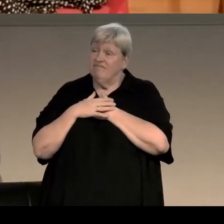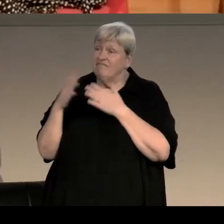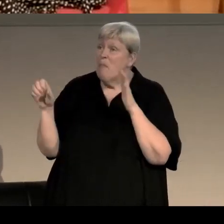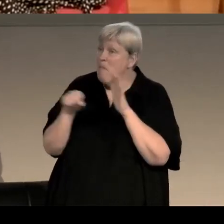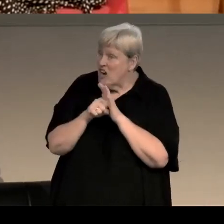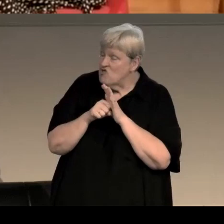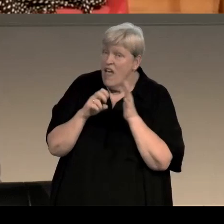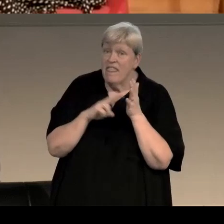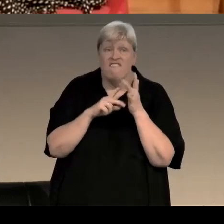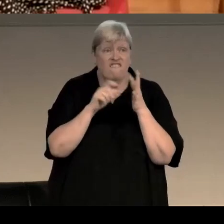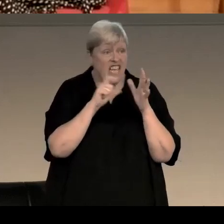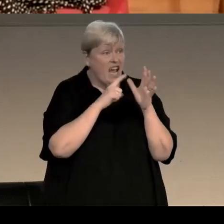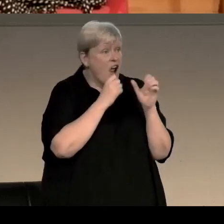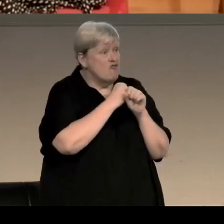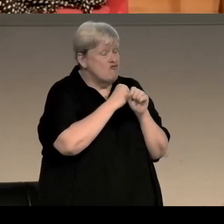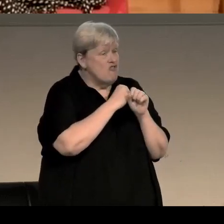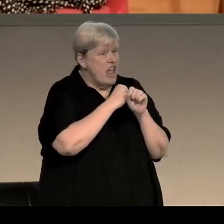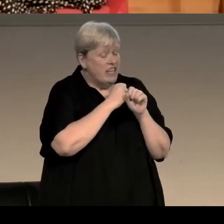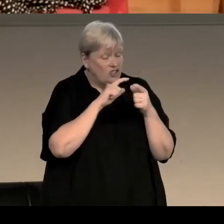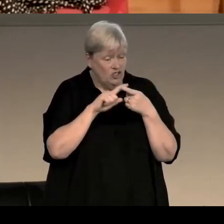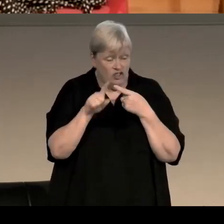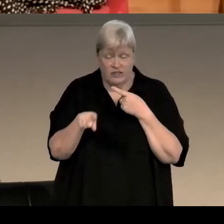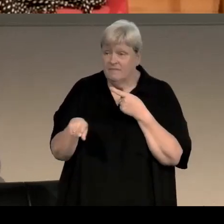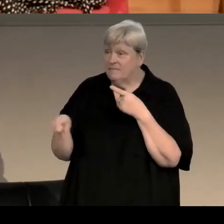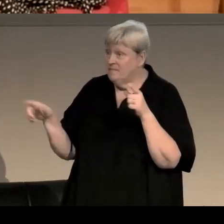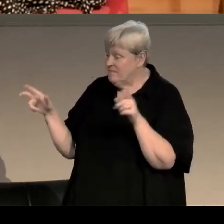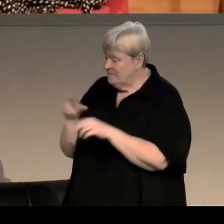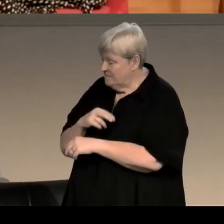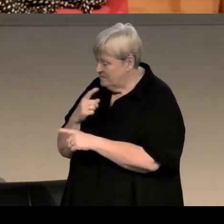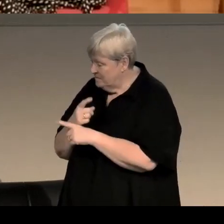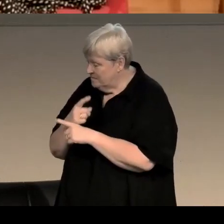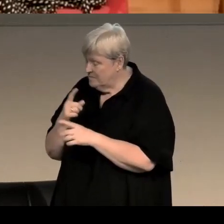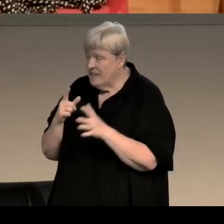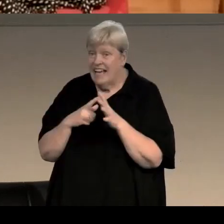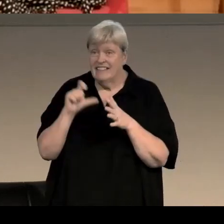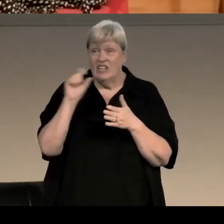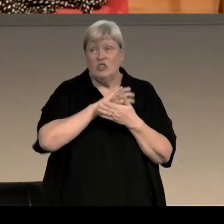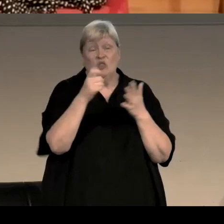and it's one of the things that I think is often missed when people talk about Agatha Christie is her sense of humor.